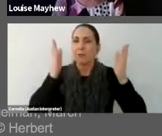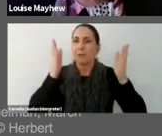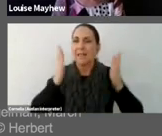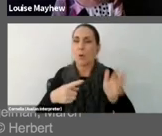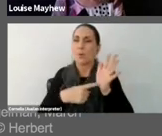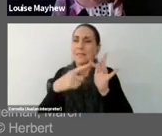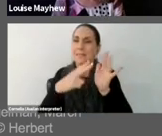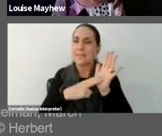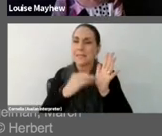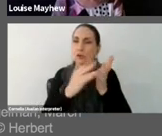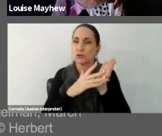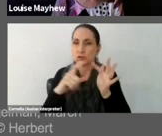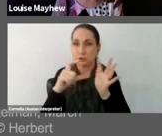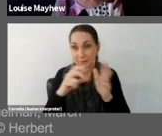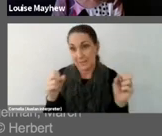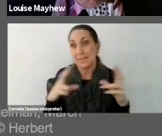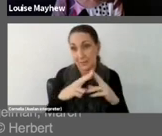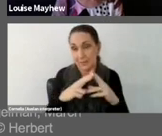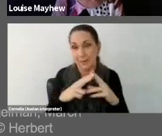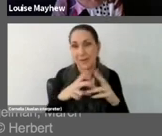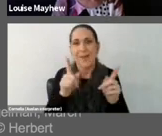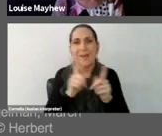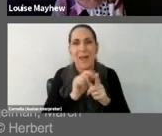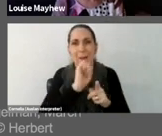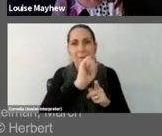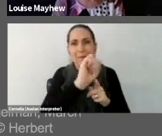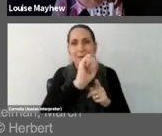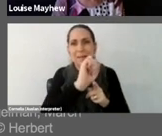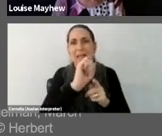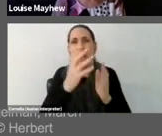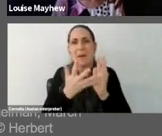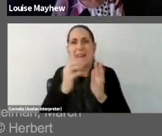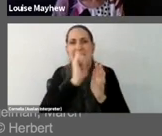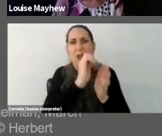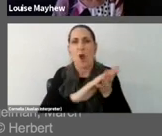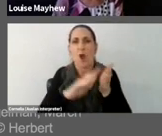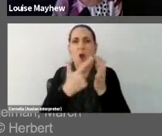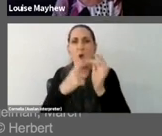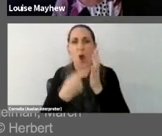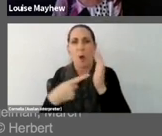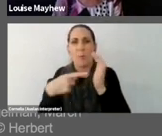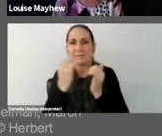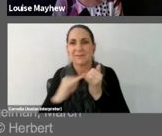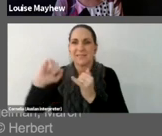He was also Herbert's Flugelman’s boss, so this is you know this is an office prank.